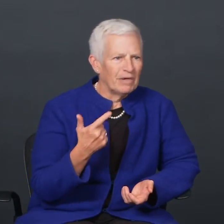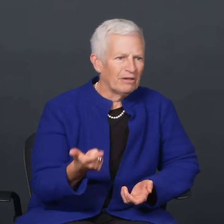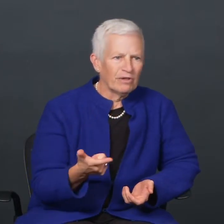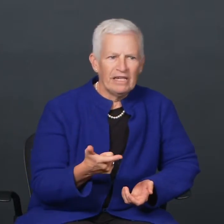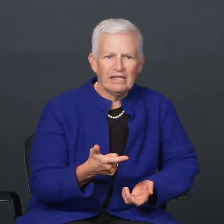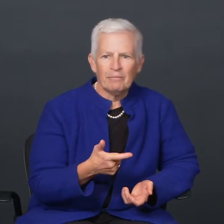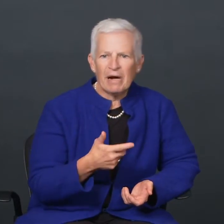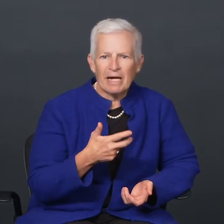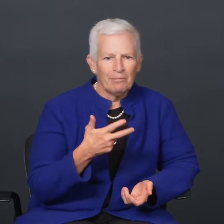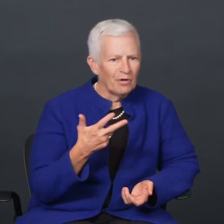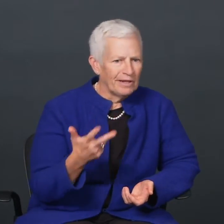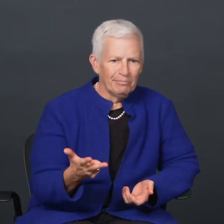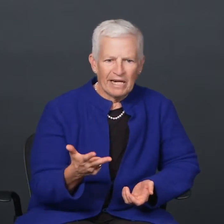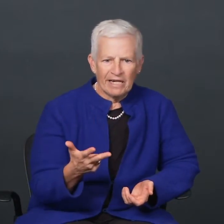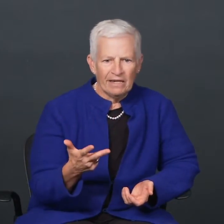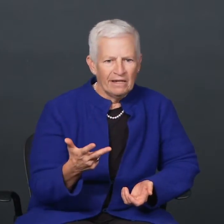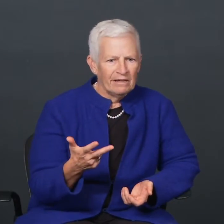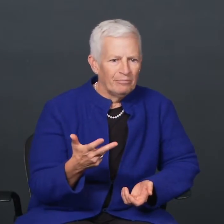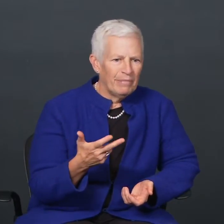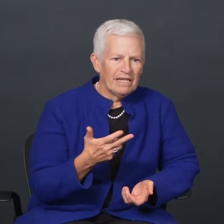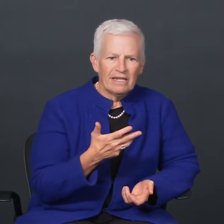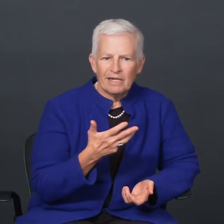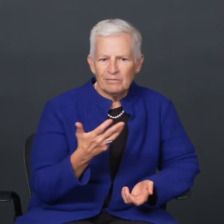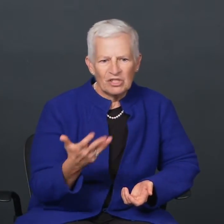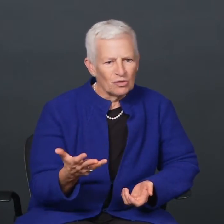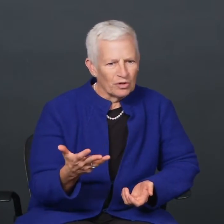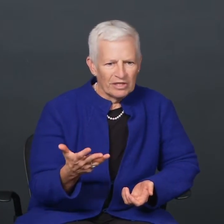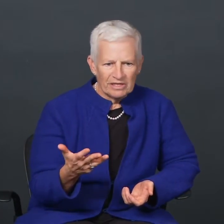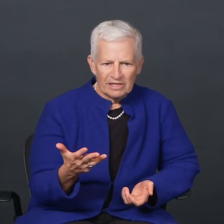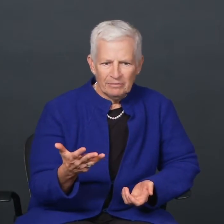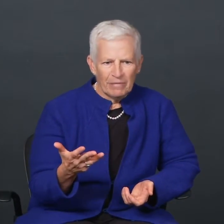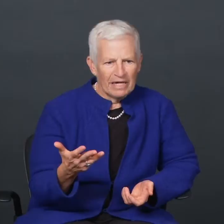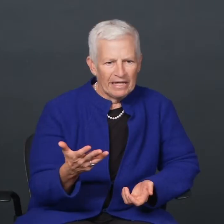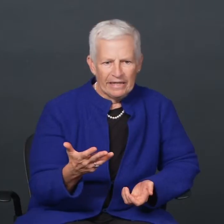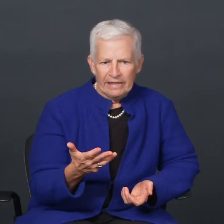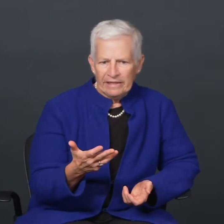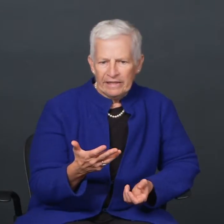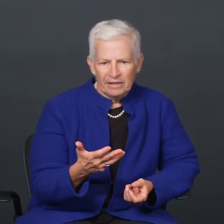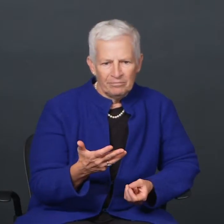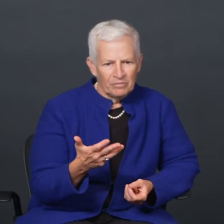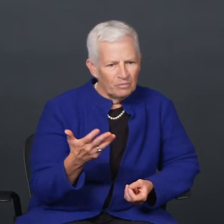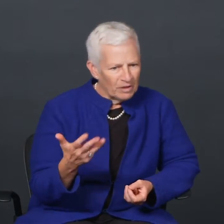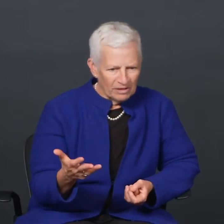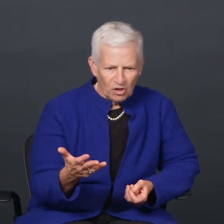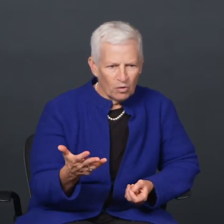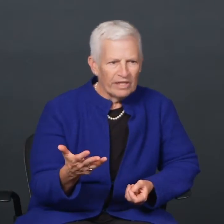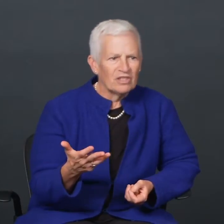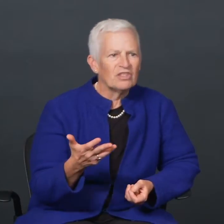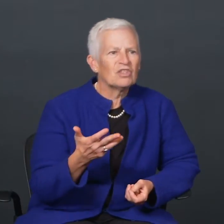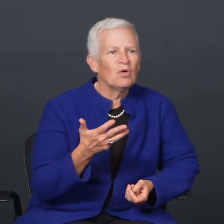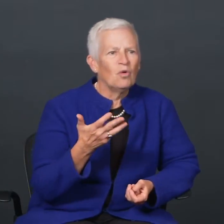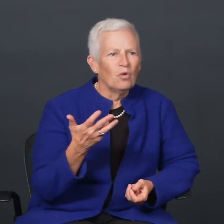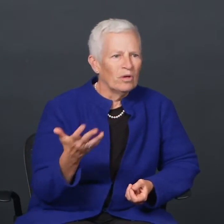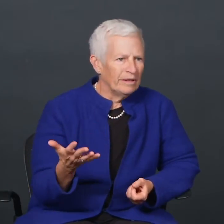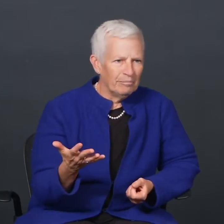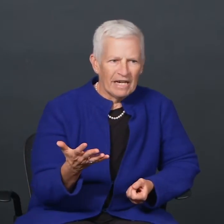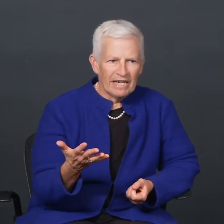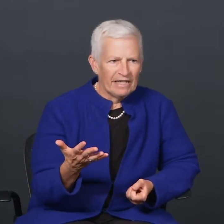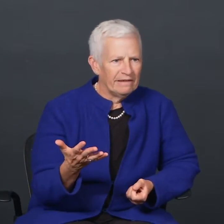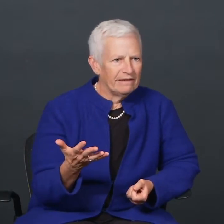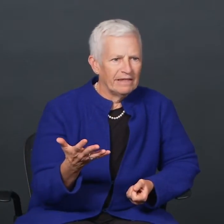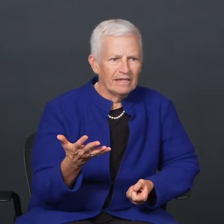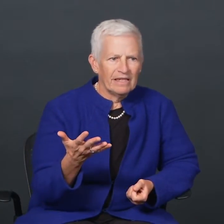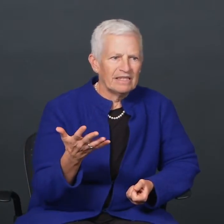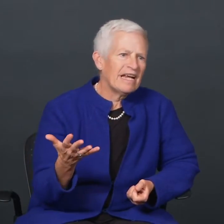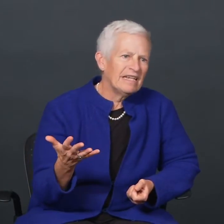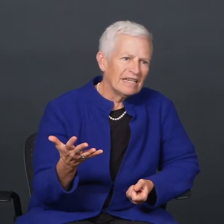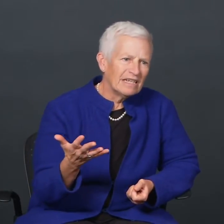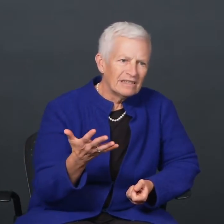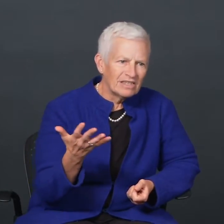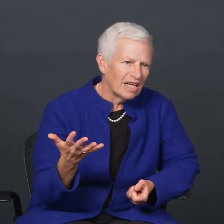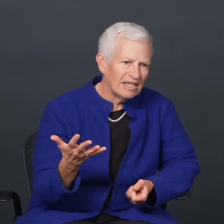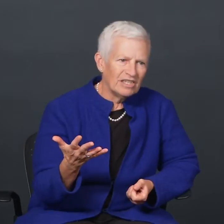and by reading the Bible, one by bedtime stories, and by going to school, and by attending Sunday